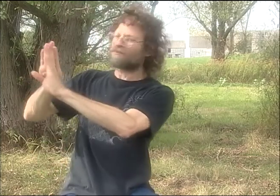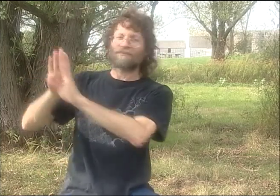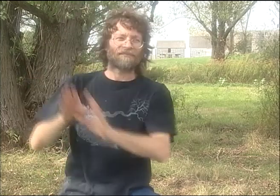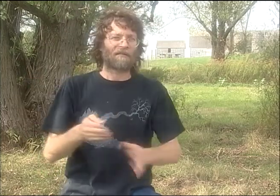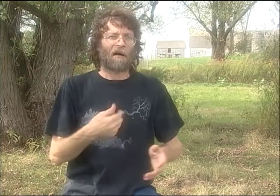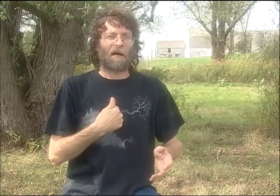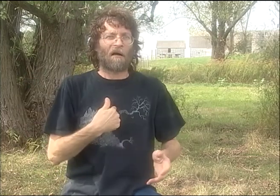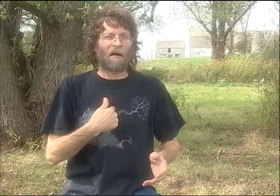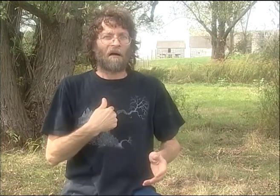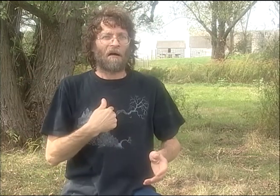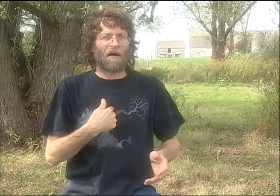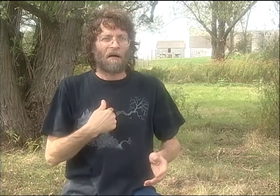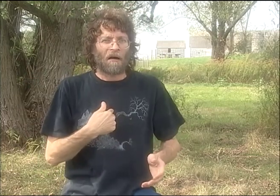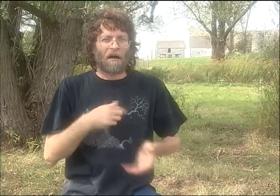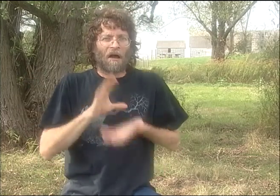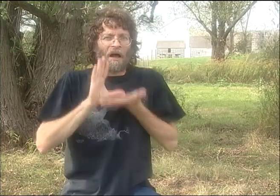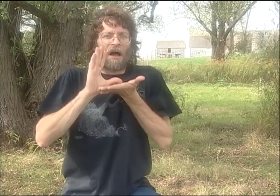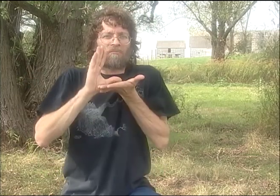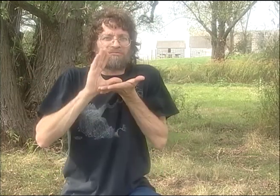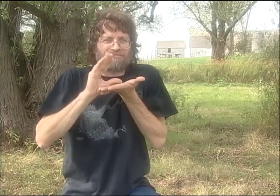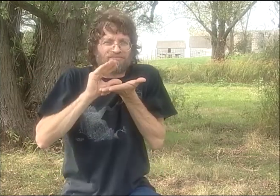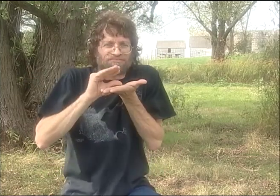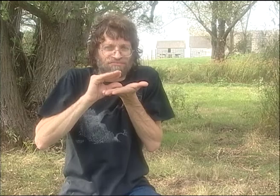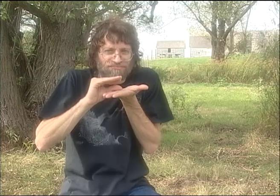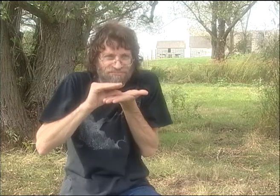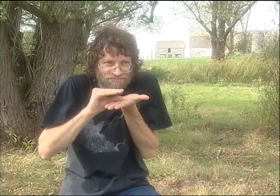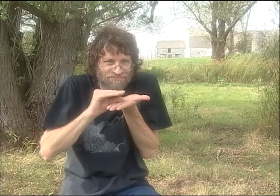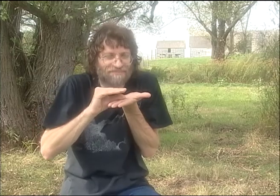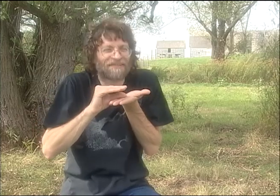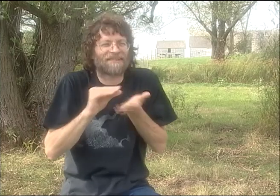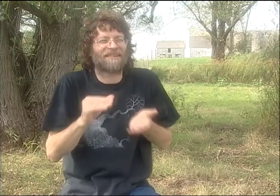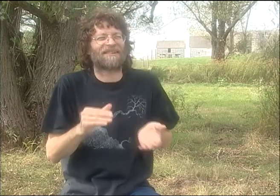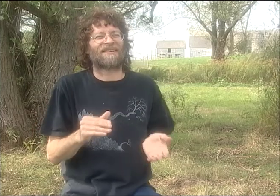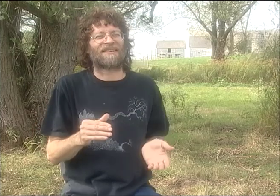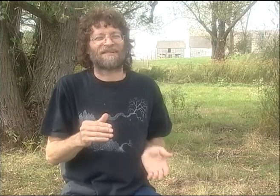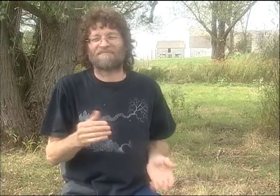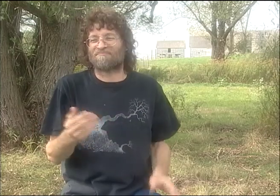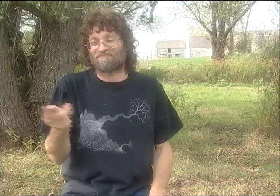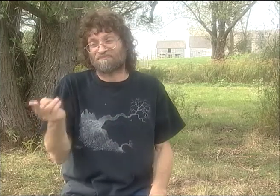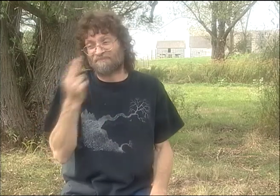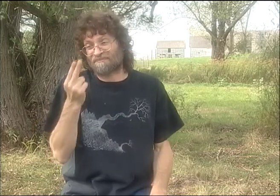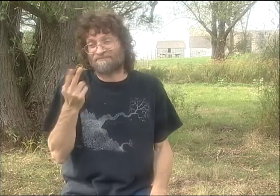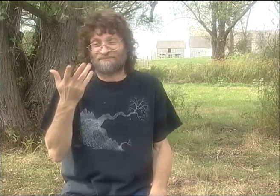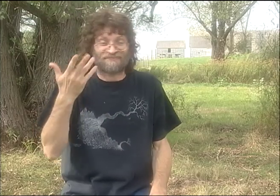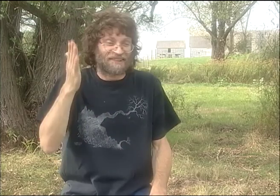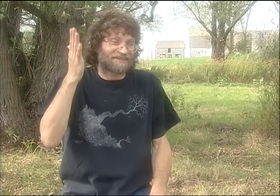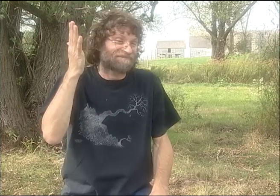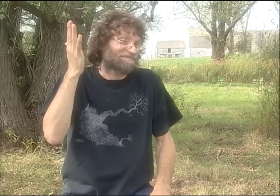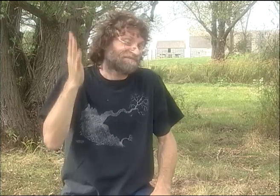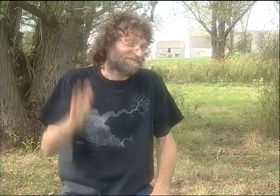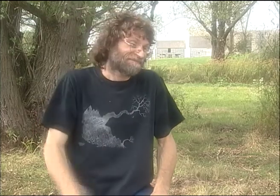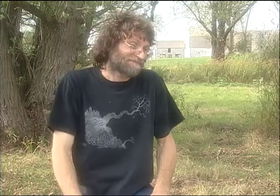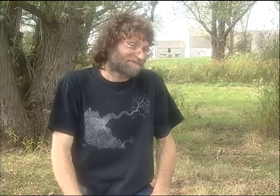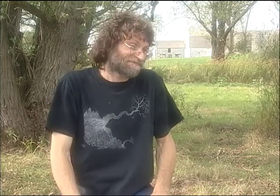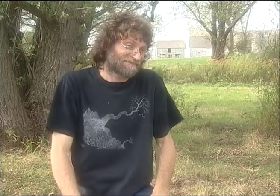ALL IN ONE TAKE. AND THEN WITH A SATISFIED SMILE, SHE WENT OUT OF THE KITCHEN,